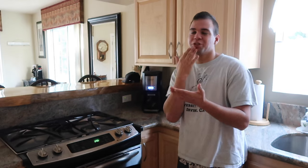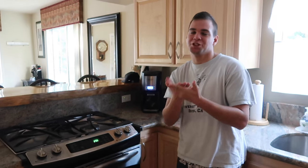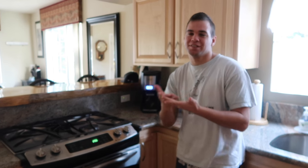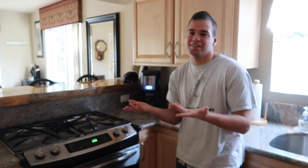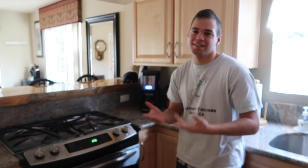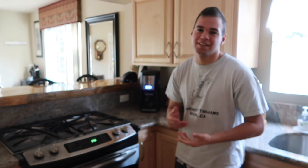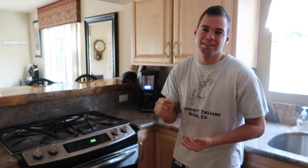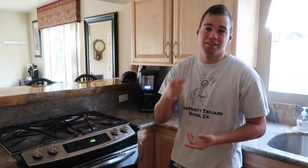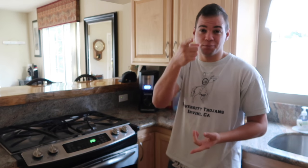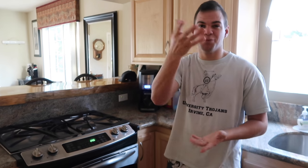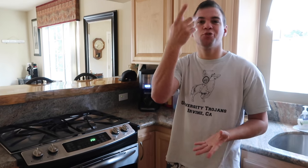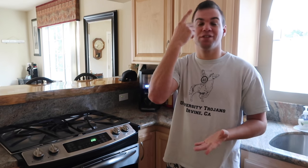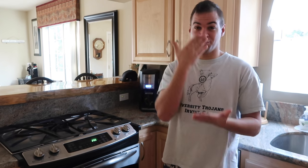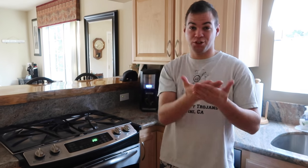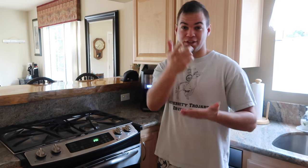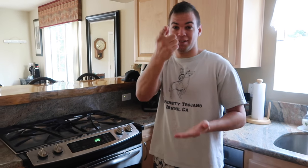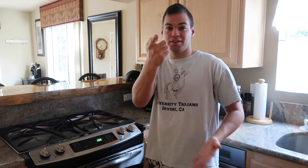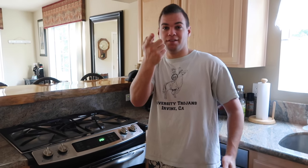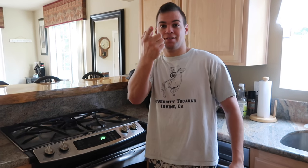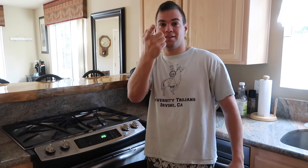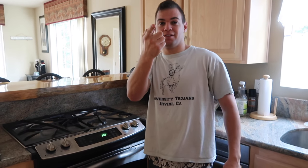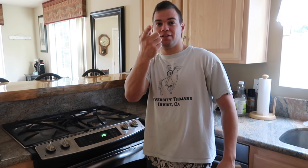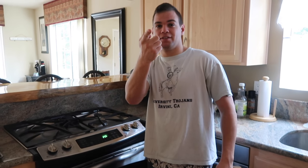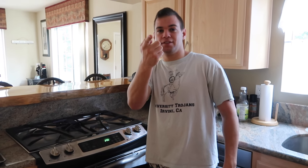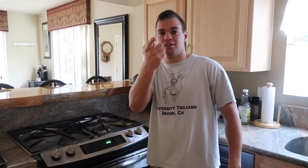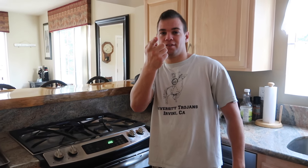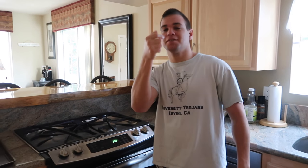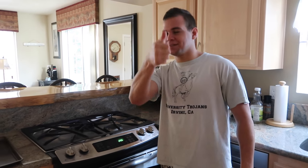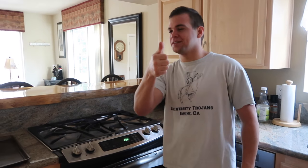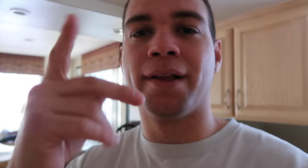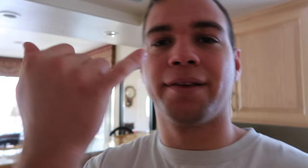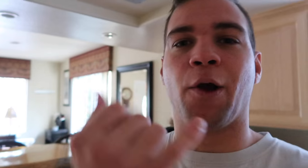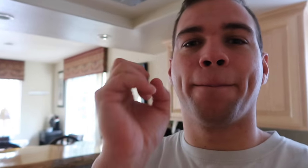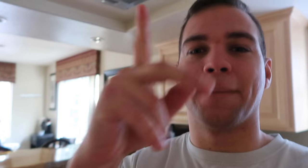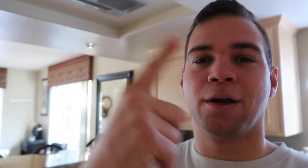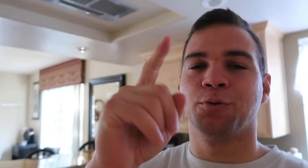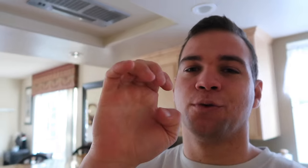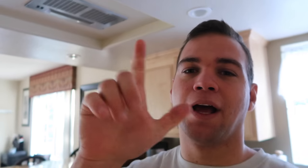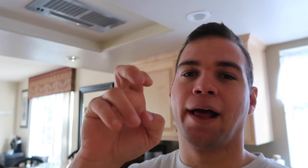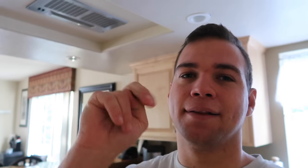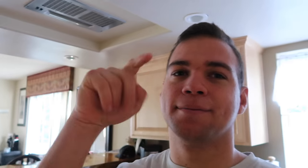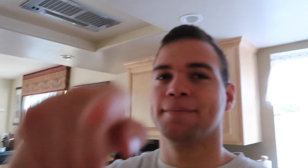but it was good. what do u think was it good? oh, yeah. It was so good OK now back to ellen!